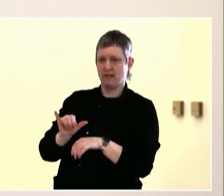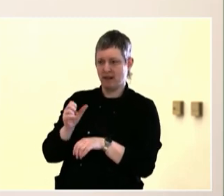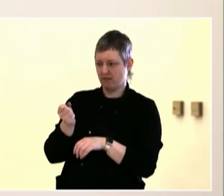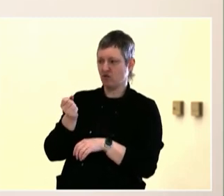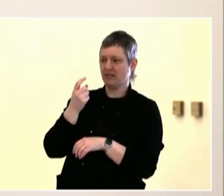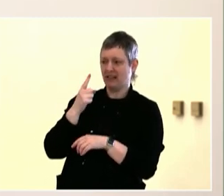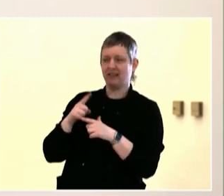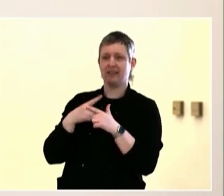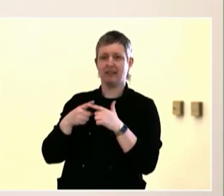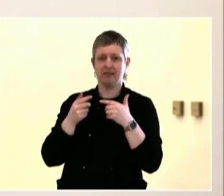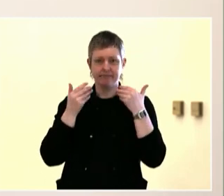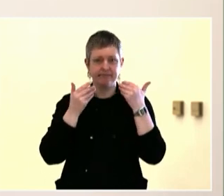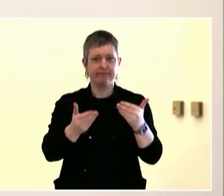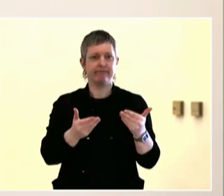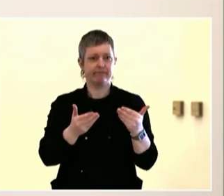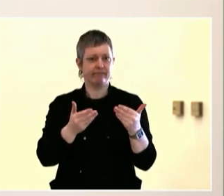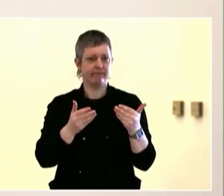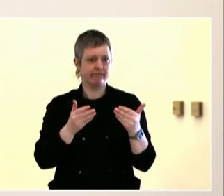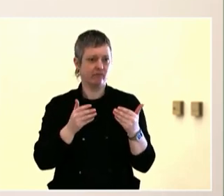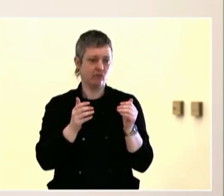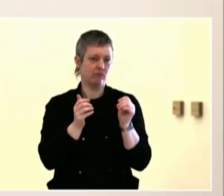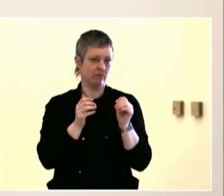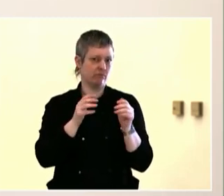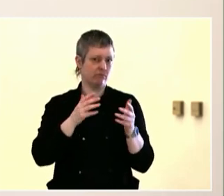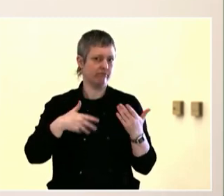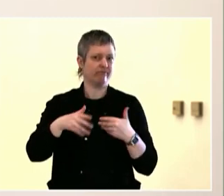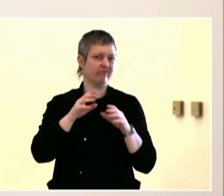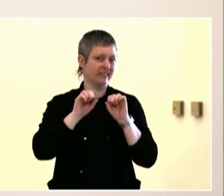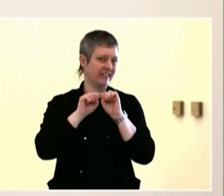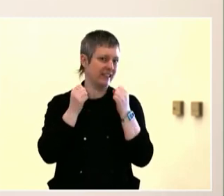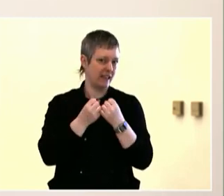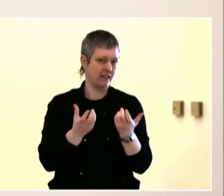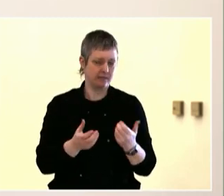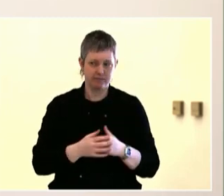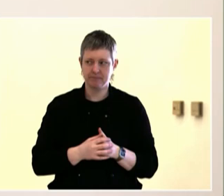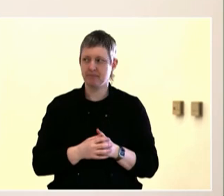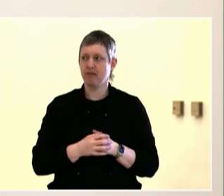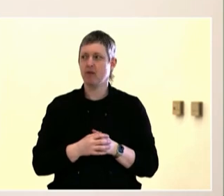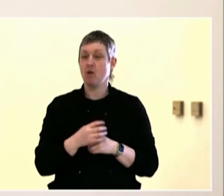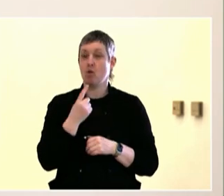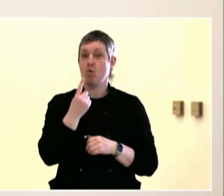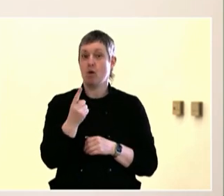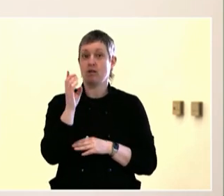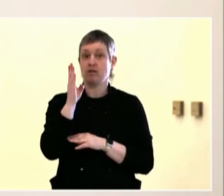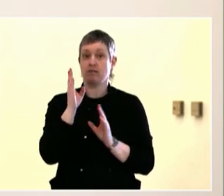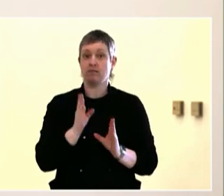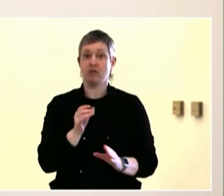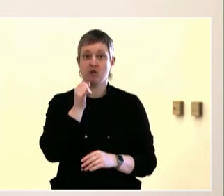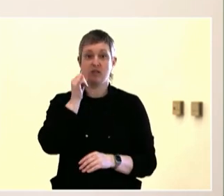actually lead -- or follow where they lead, because they are our future.